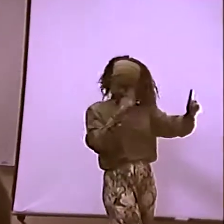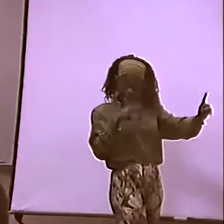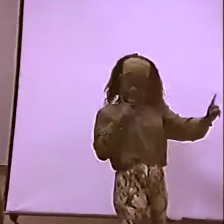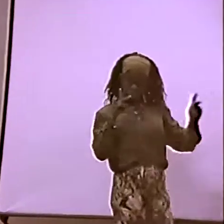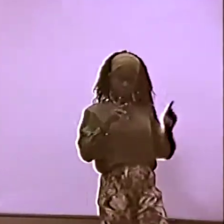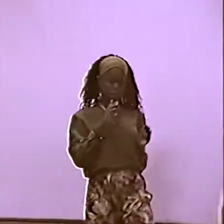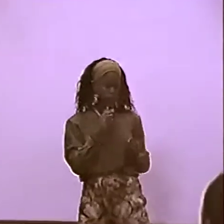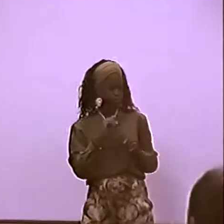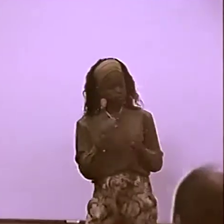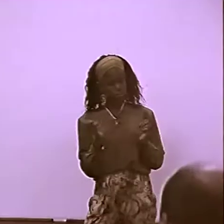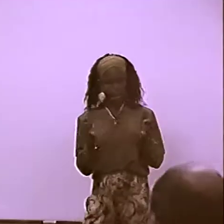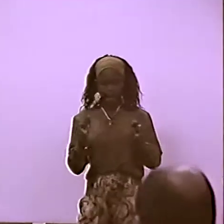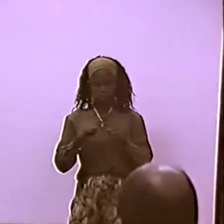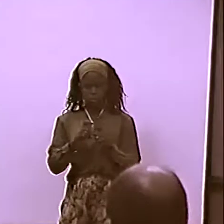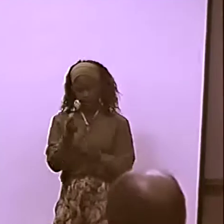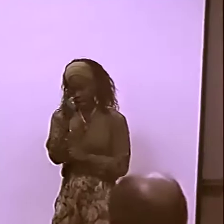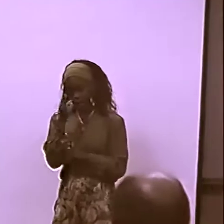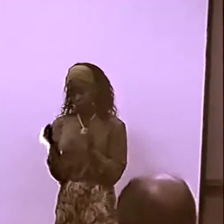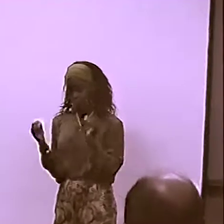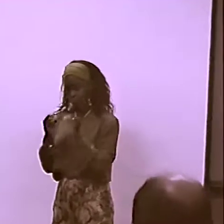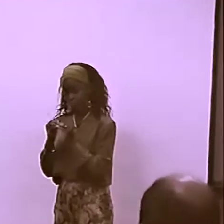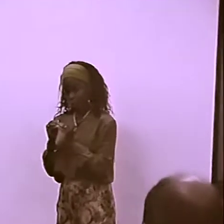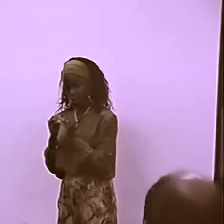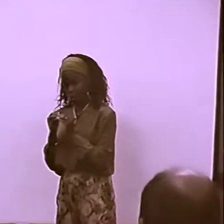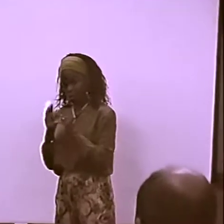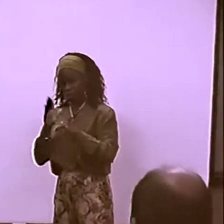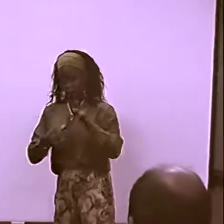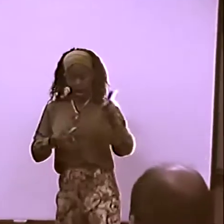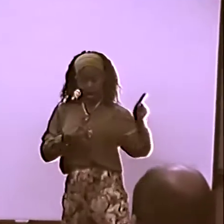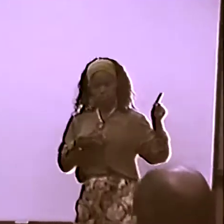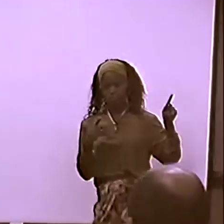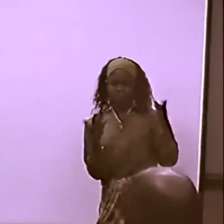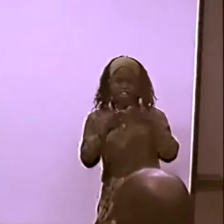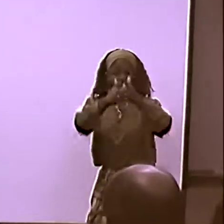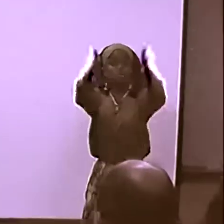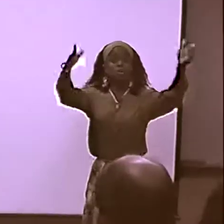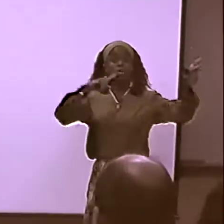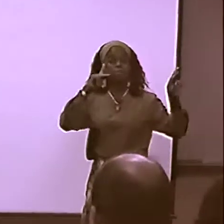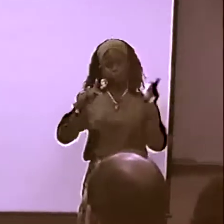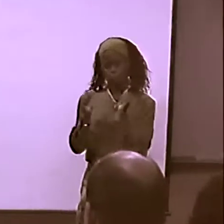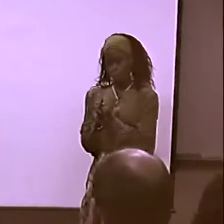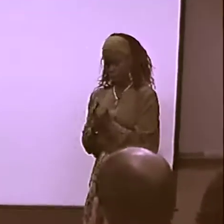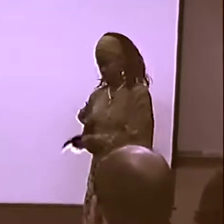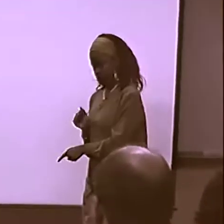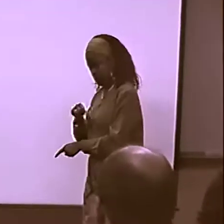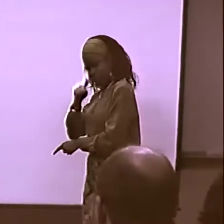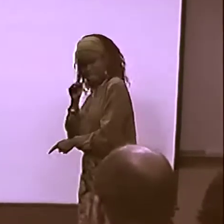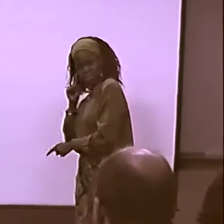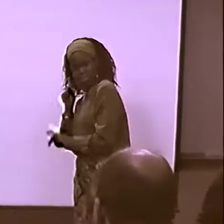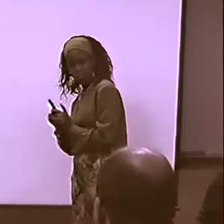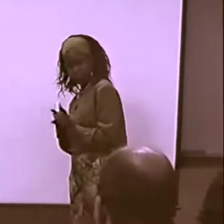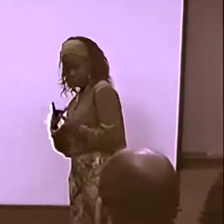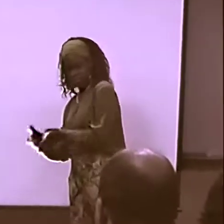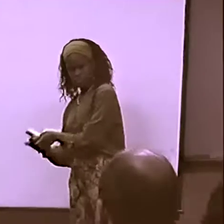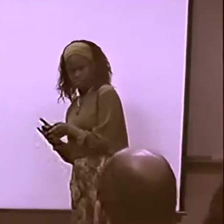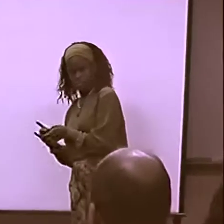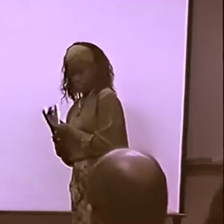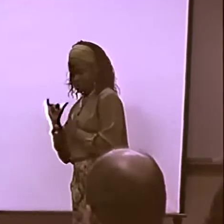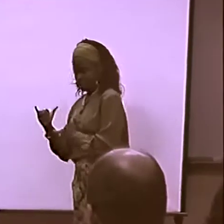HEARING PEOPLE AND BLACK PEOPLE. AFTER THAT, BLACK PEOPLE IN GENERAL UNDERSTOOD ABOUT DEAF PEOPLE.